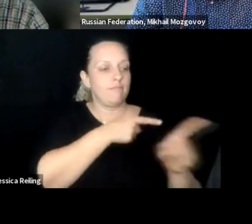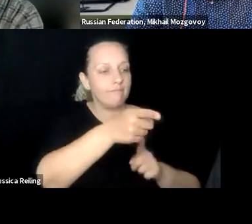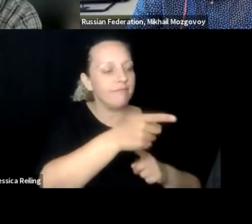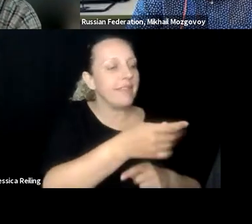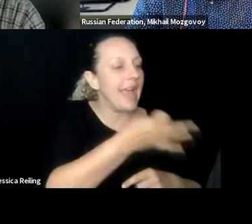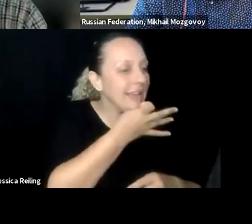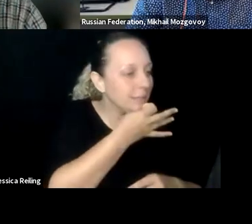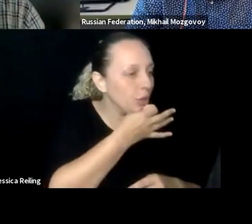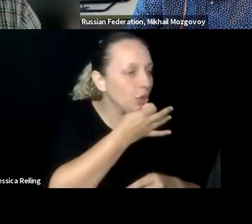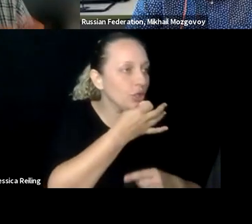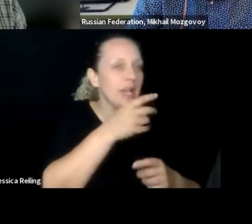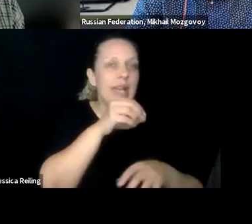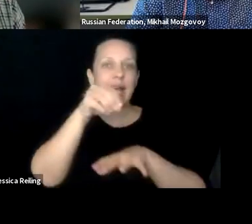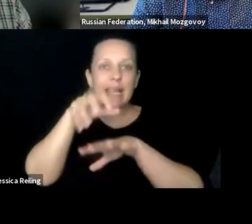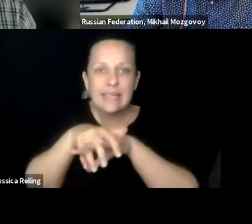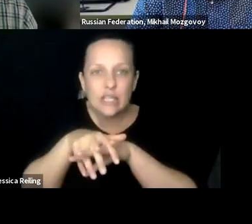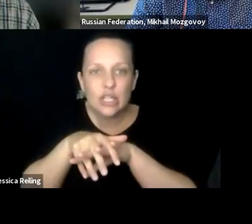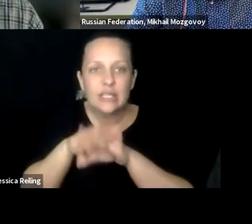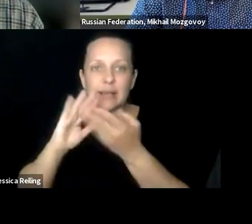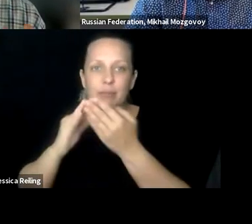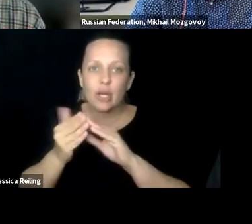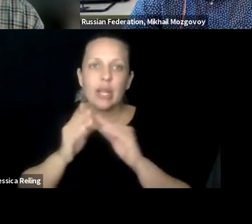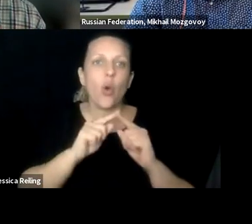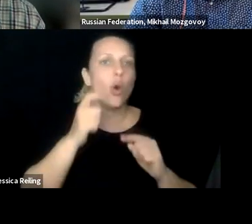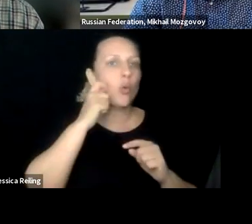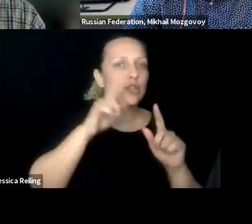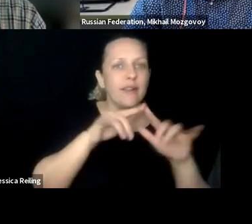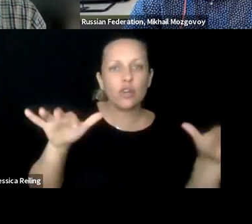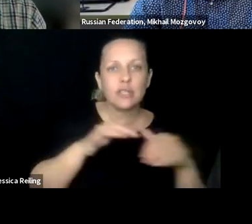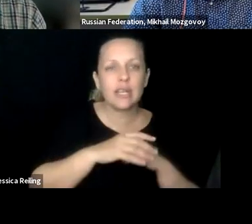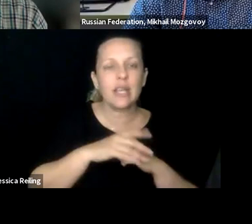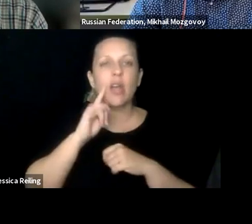teachers and scholars, in all of these disciplines whether